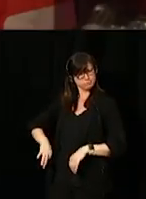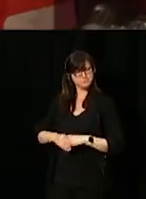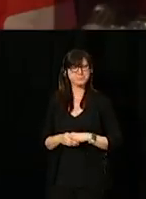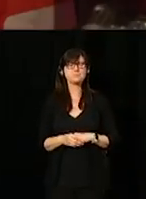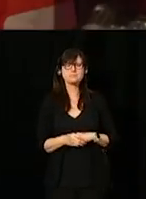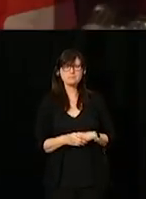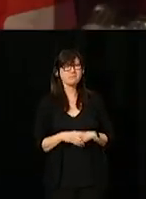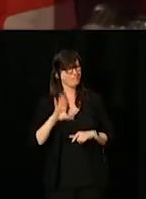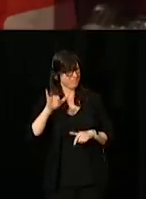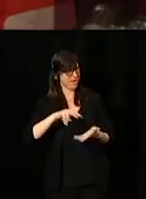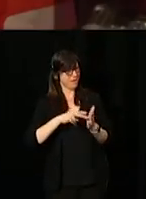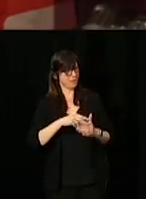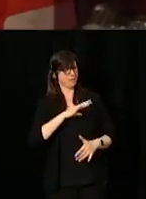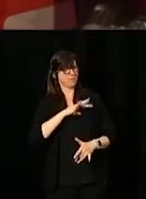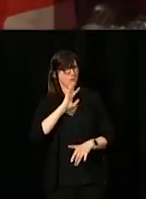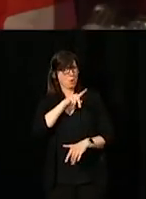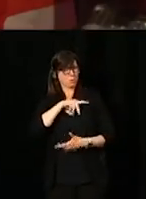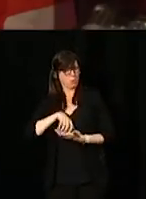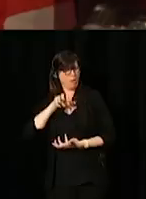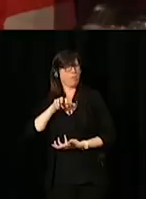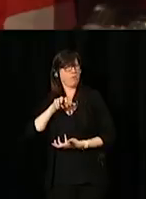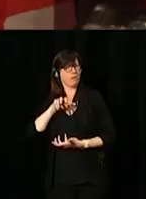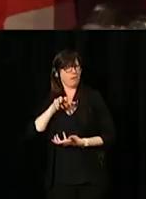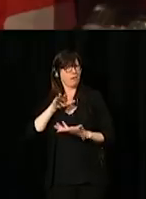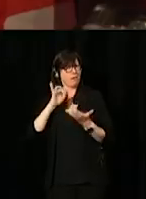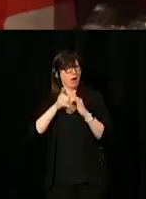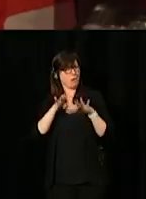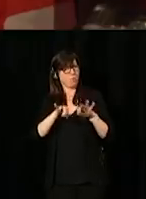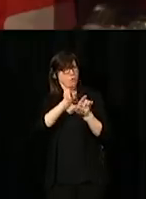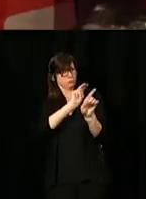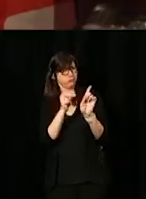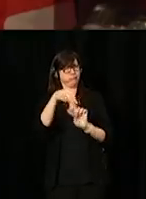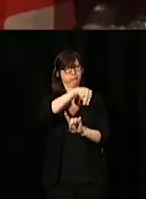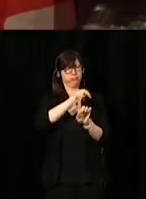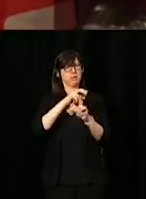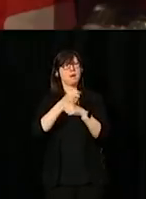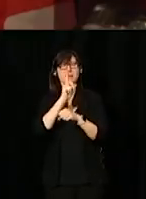[Translator:] That's the wealth we want to develop to make sure the Canadian government